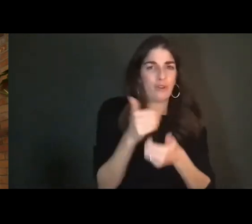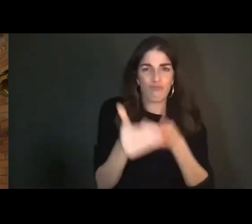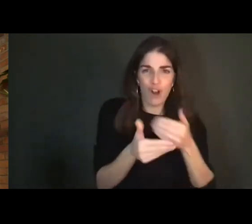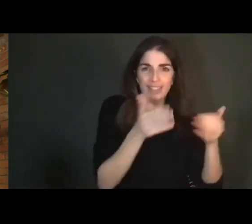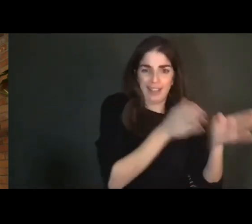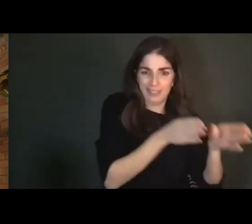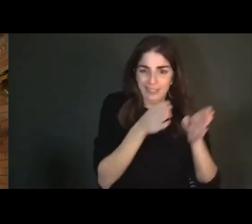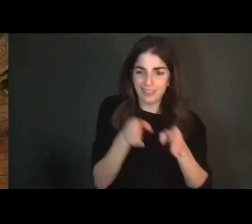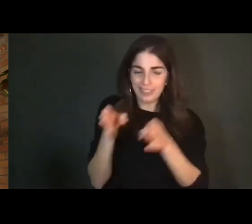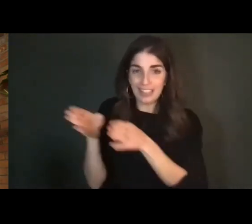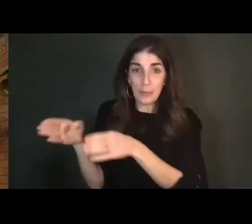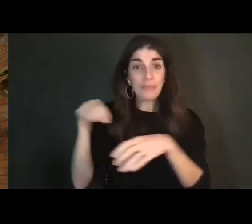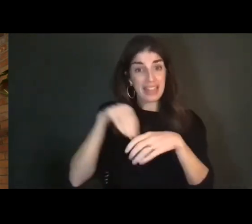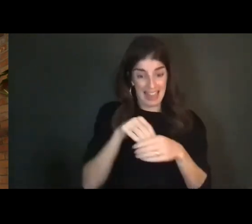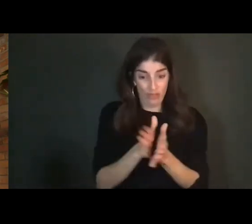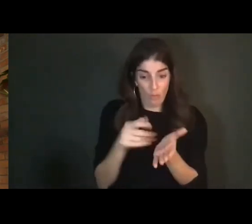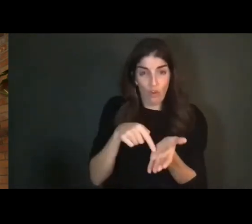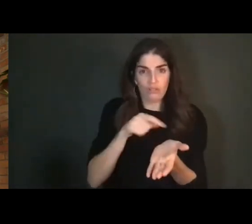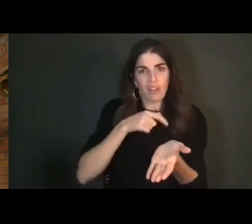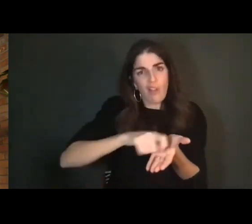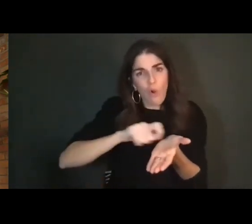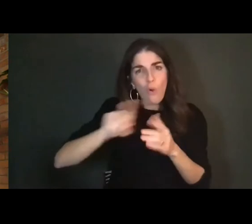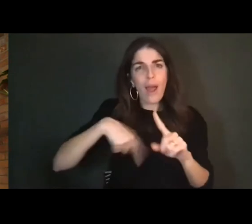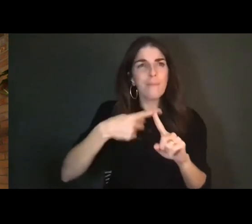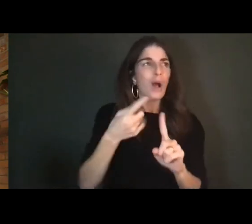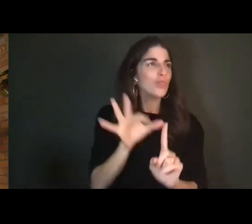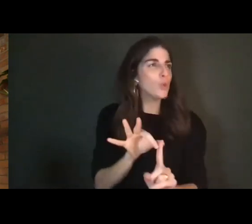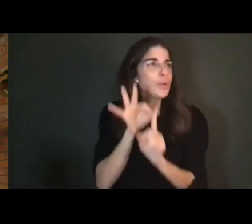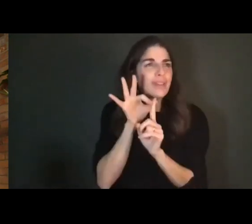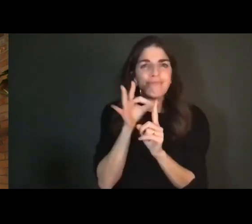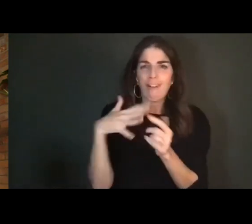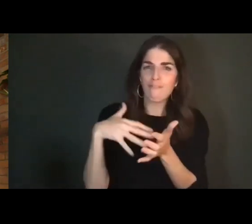I reflect on the unique vulnerability that emerges in the processing of staging an ethnographic